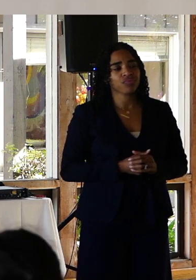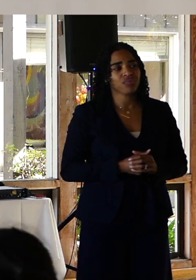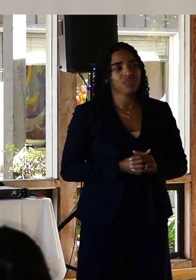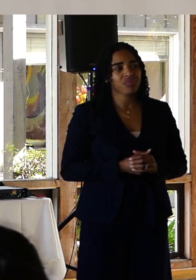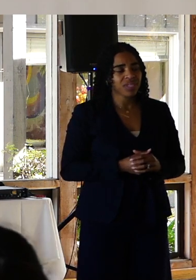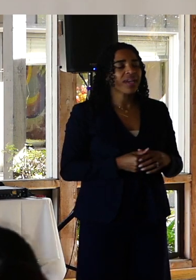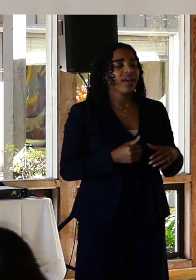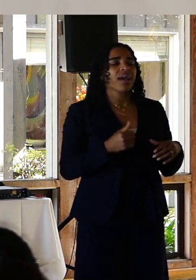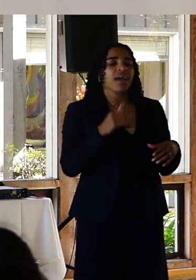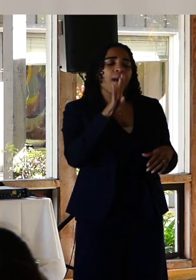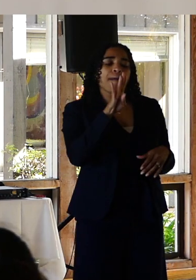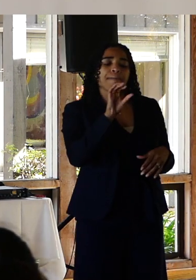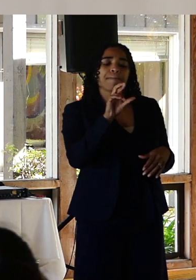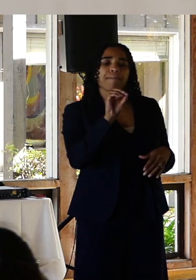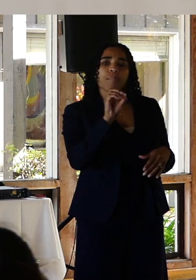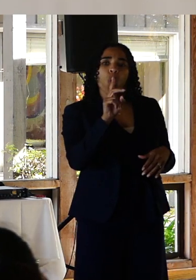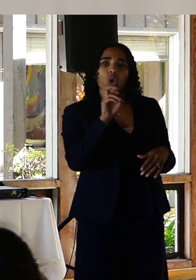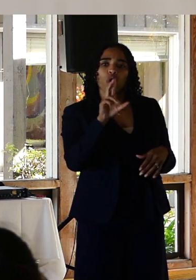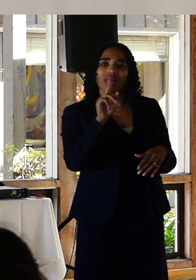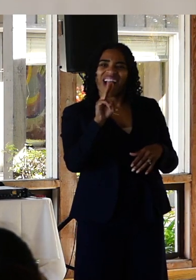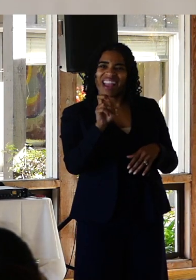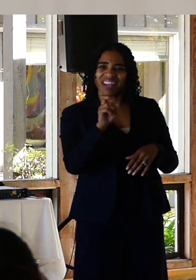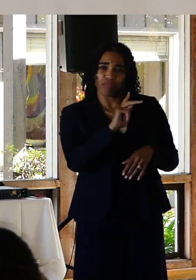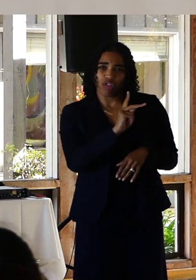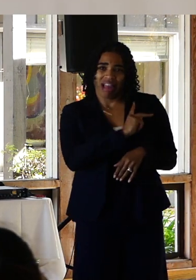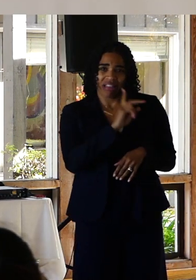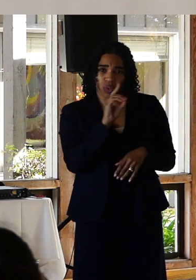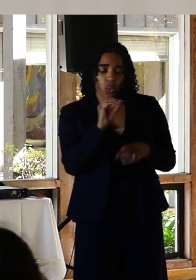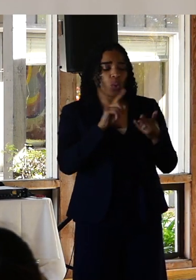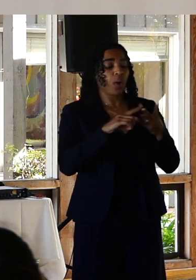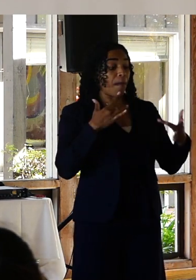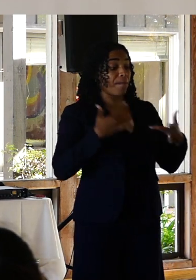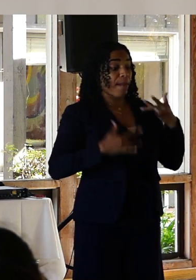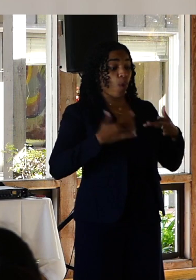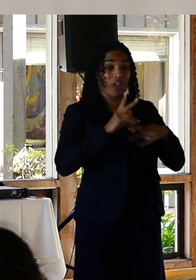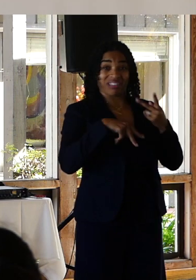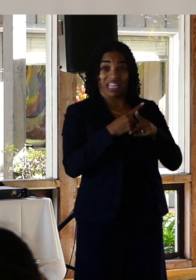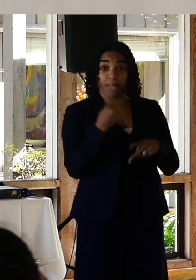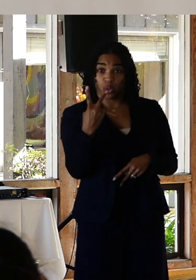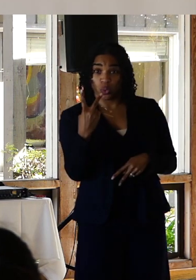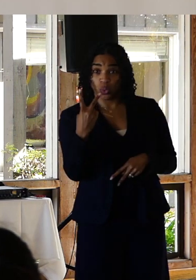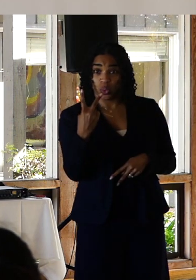Having borderline personality disorder and bipolar type 2. Borderline personality